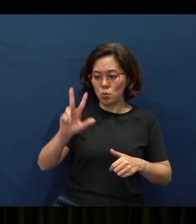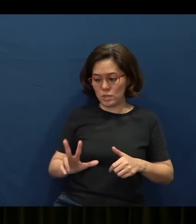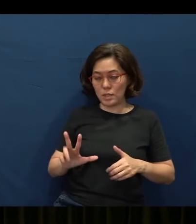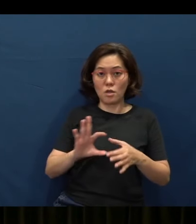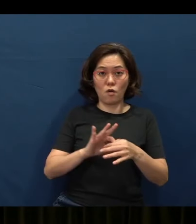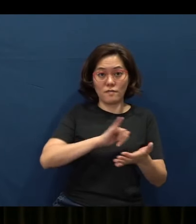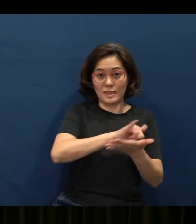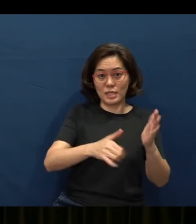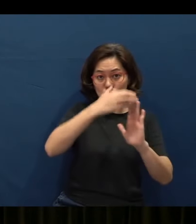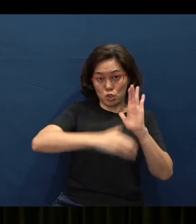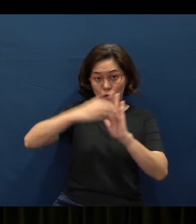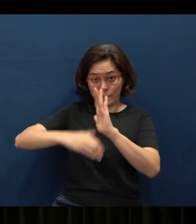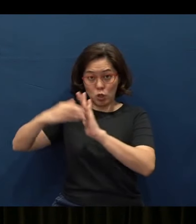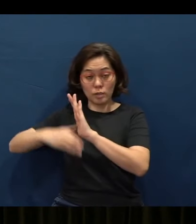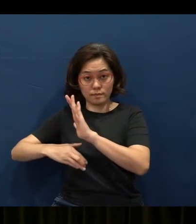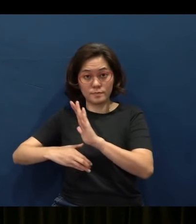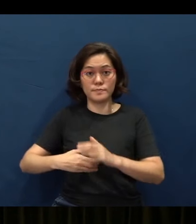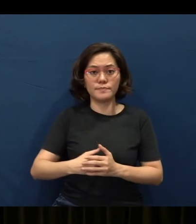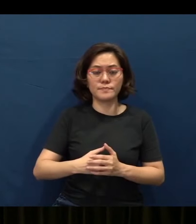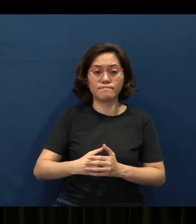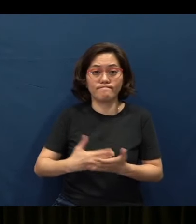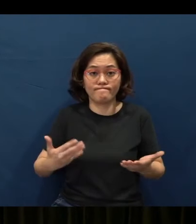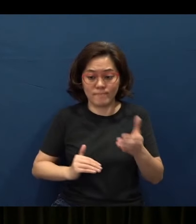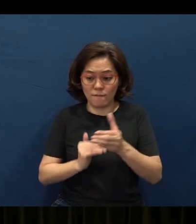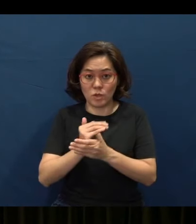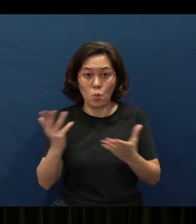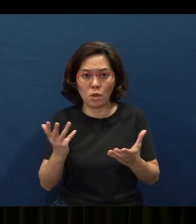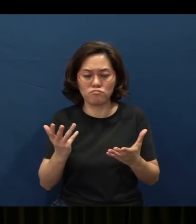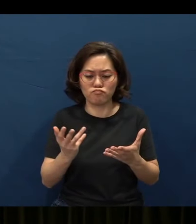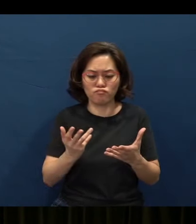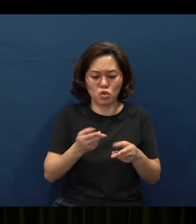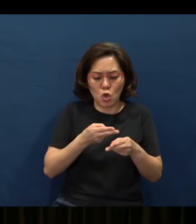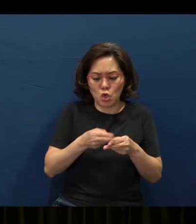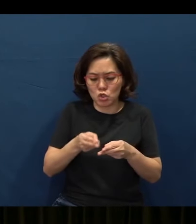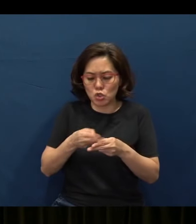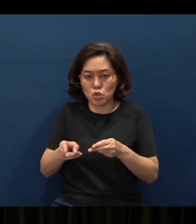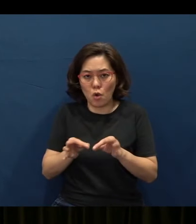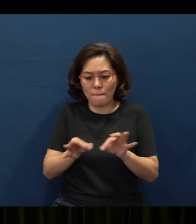we’ll go by chapters of this book - consist of what we call short proverbial maxims.